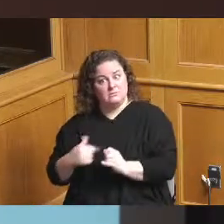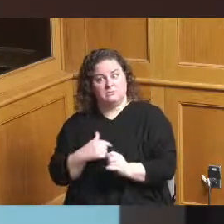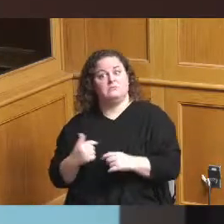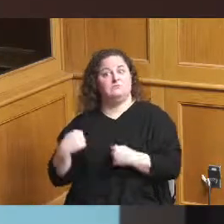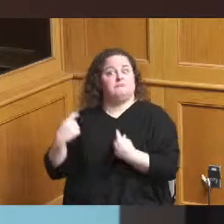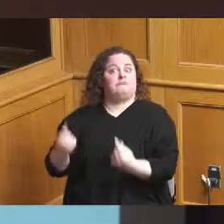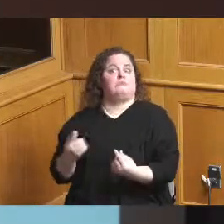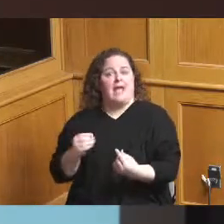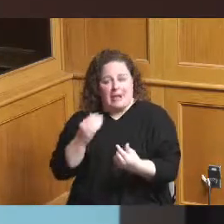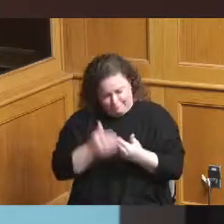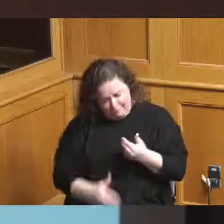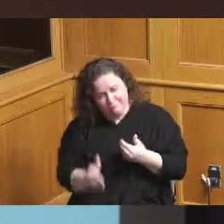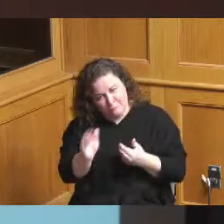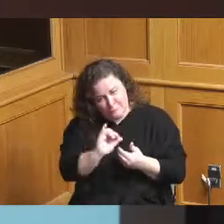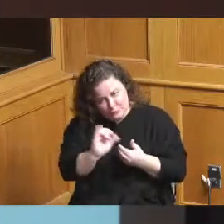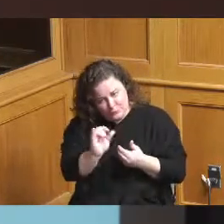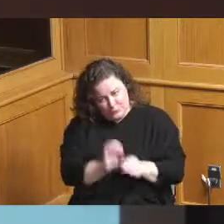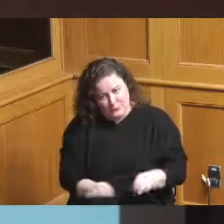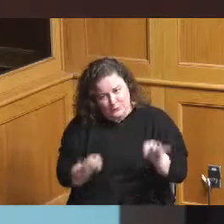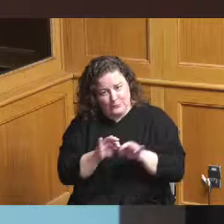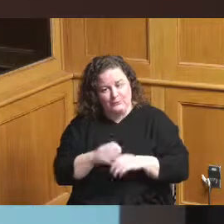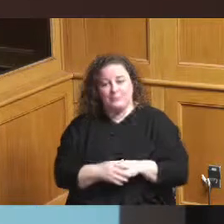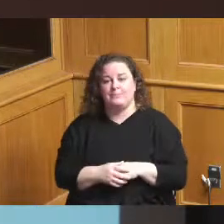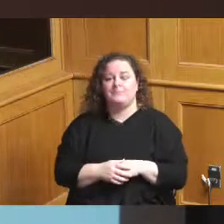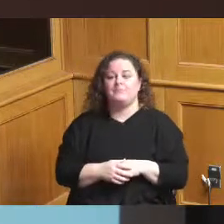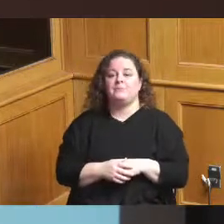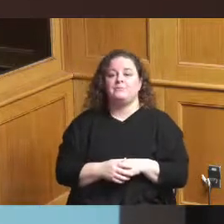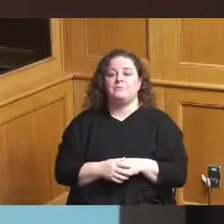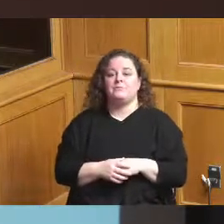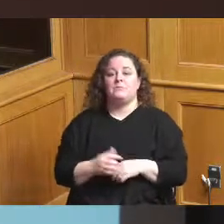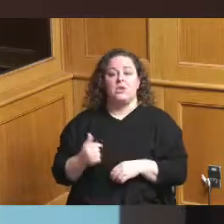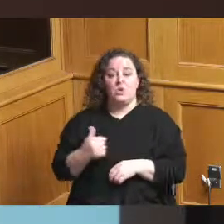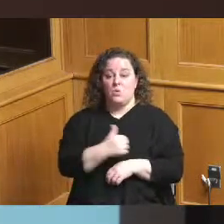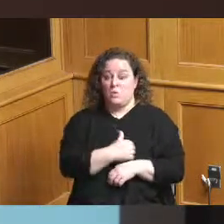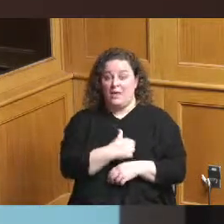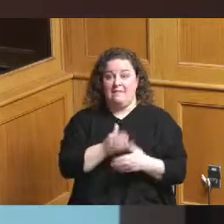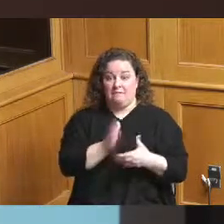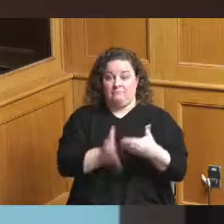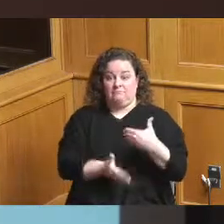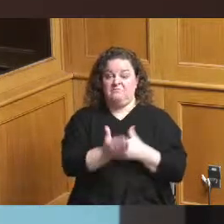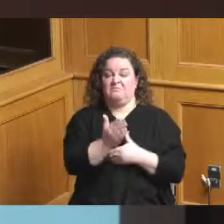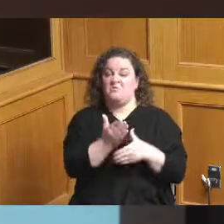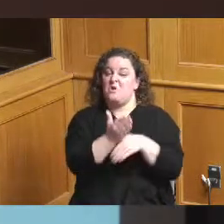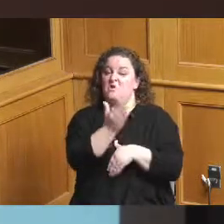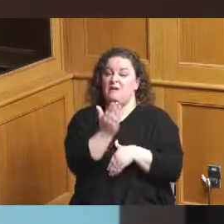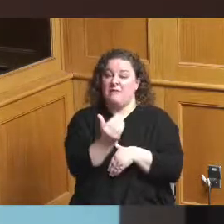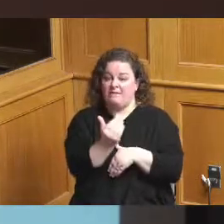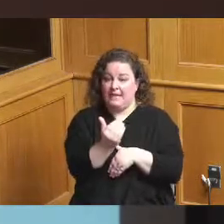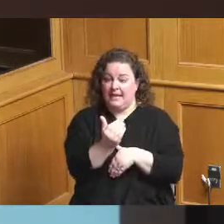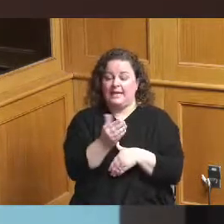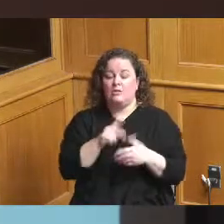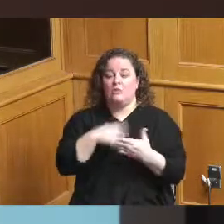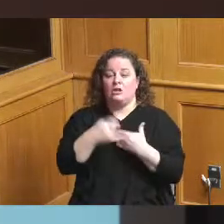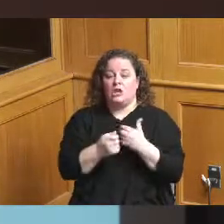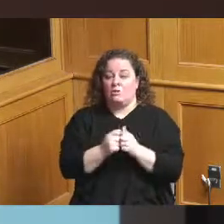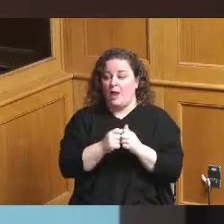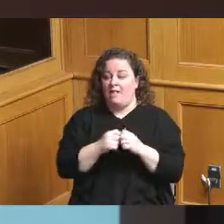forward with this project we've completed over 15 projects with minority owned general contractors